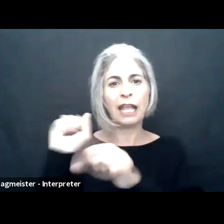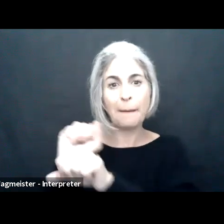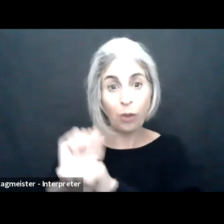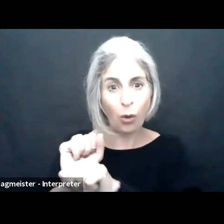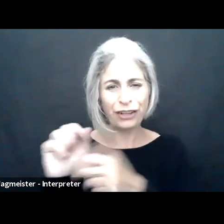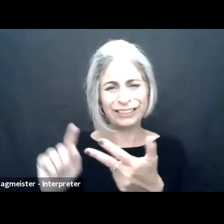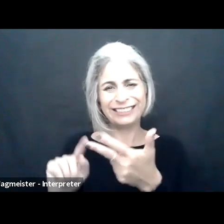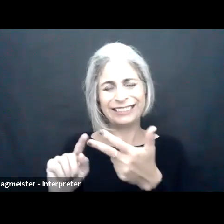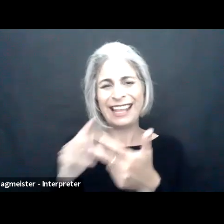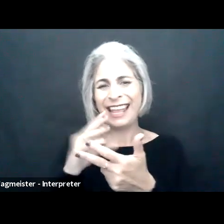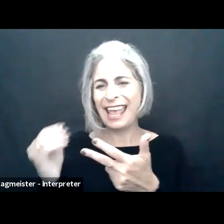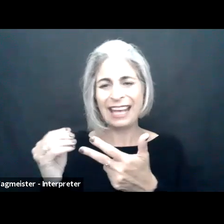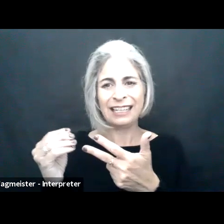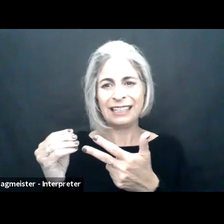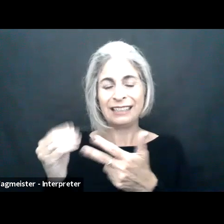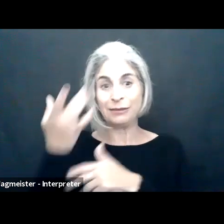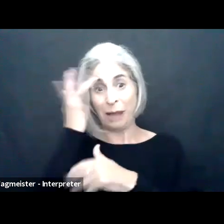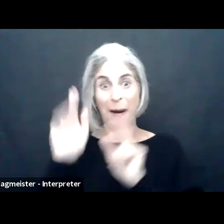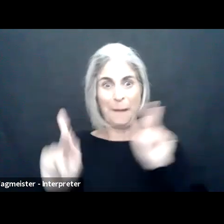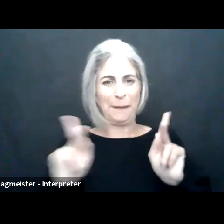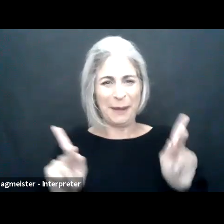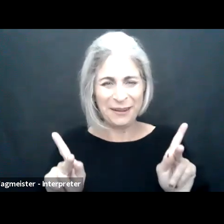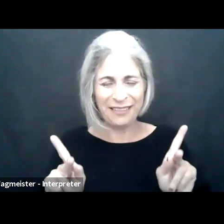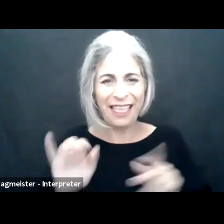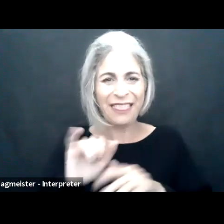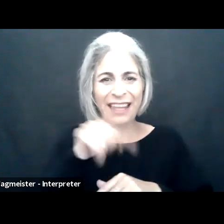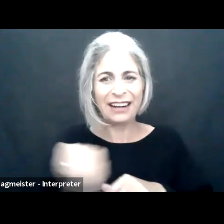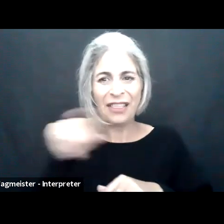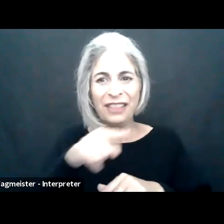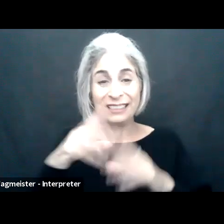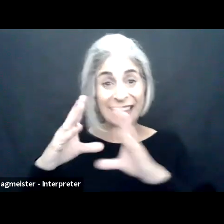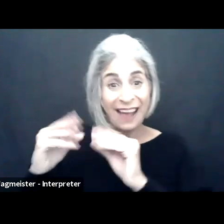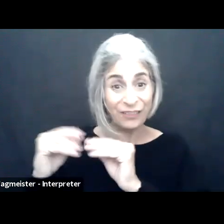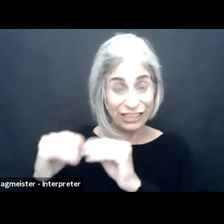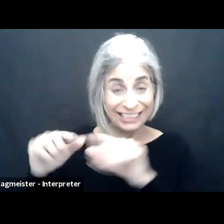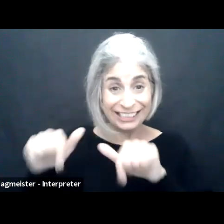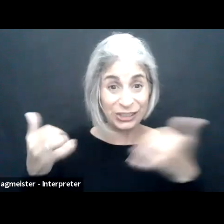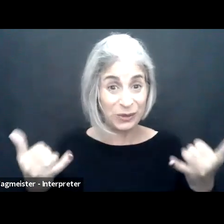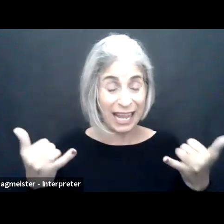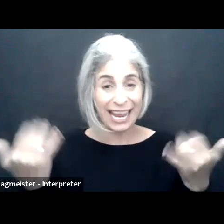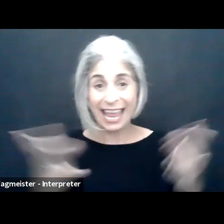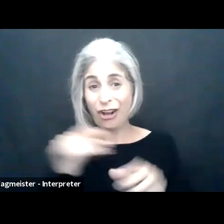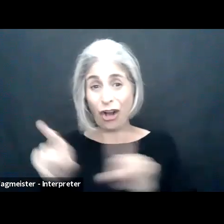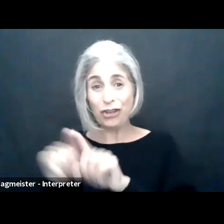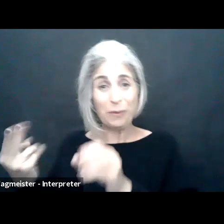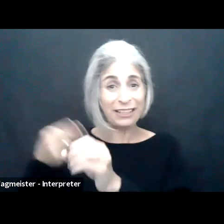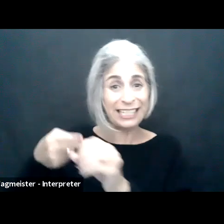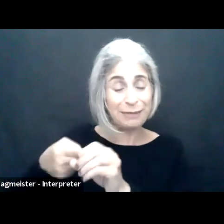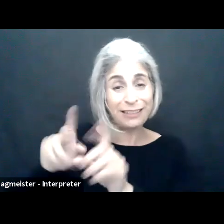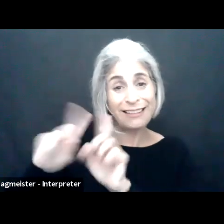been doing in working with developers and technologists and employers and the